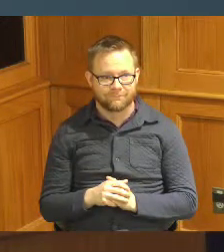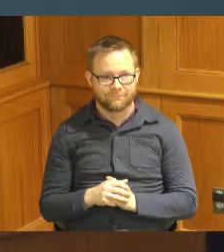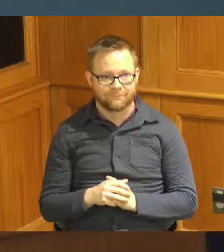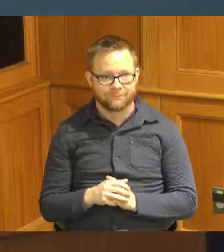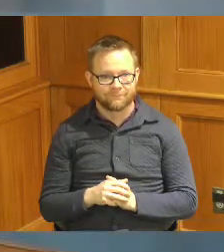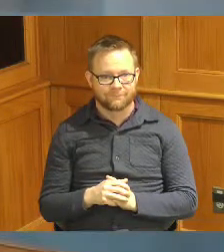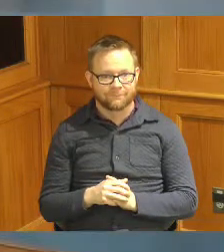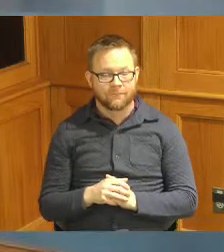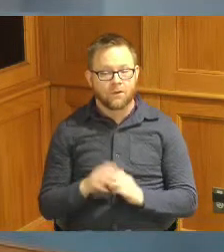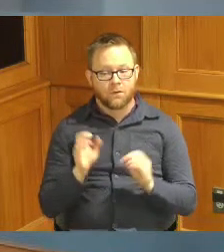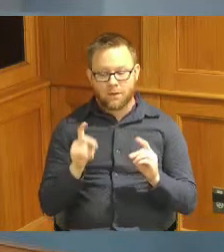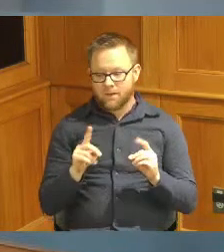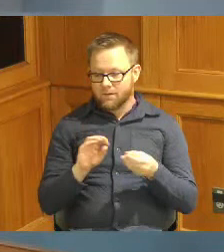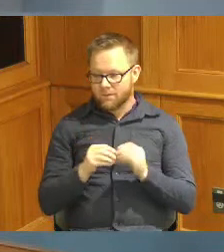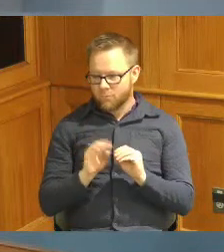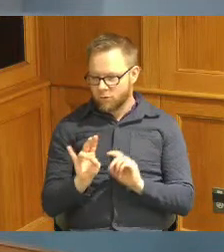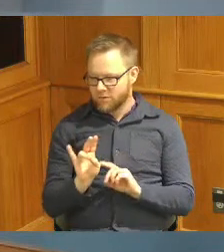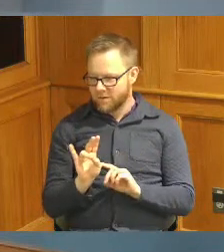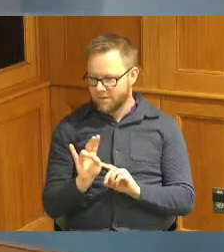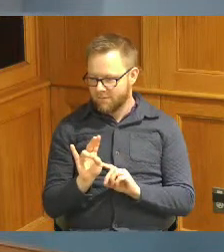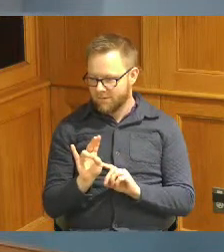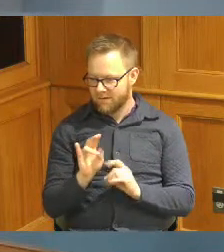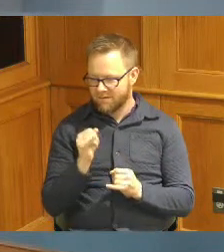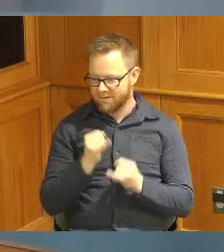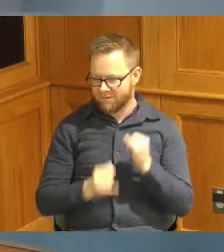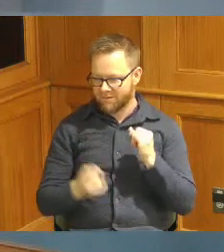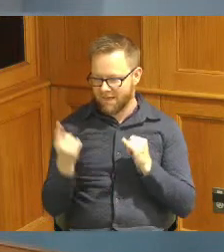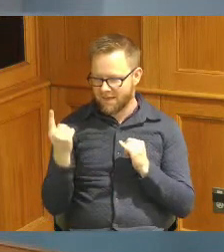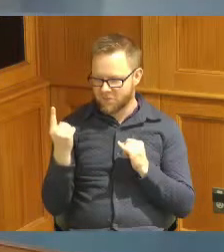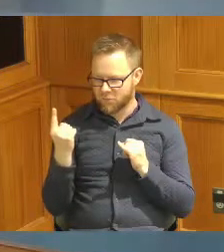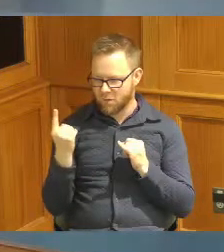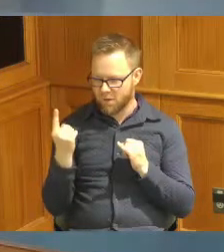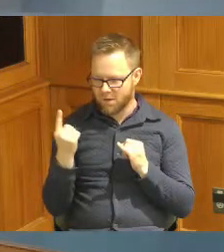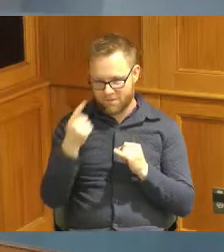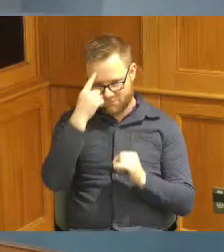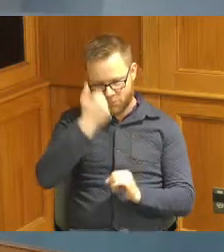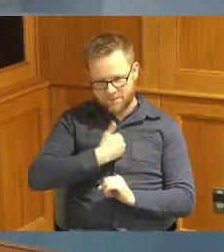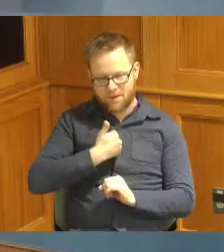okay and for item number seven this is the last one on the agenda for myself today this is under